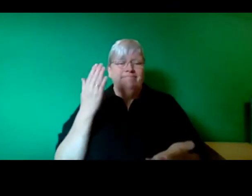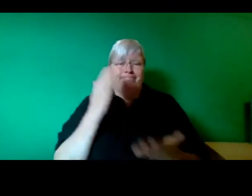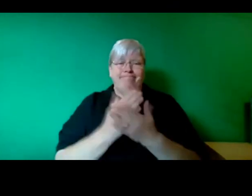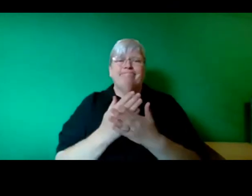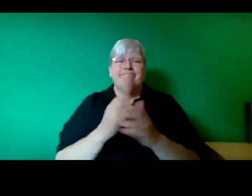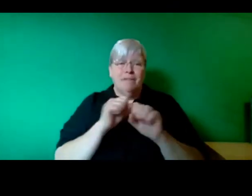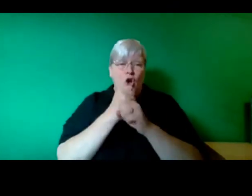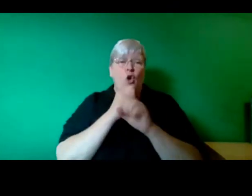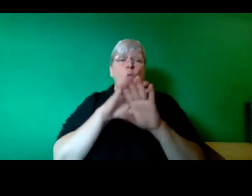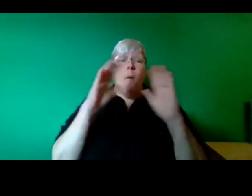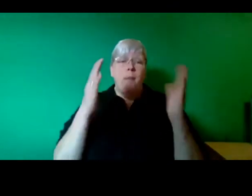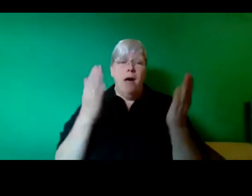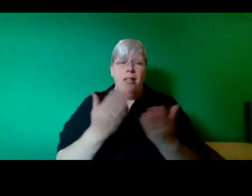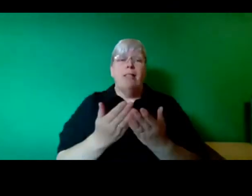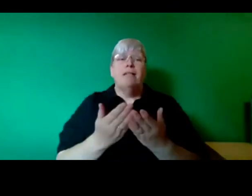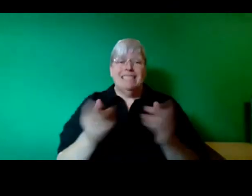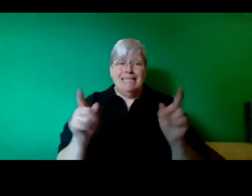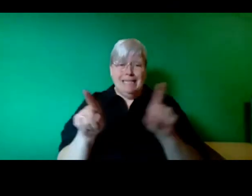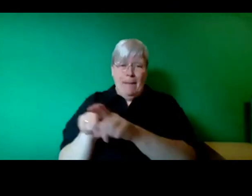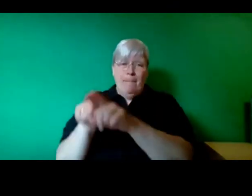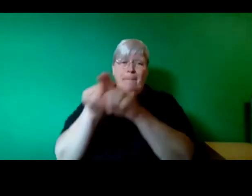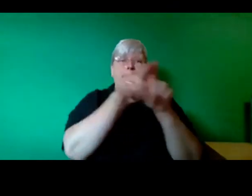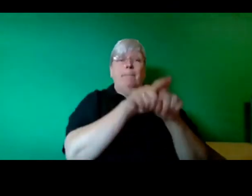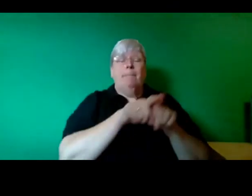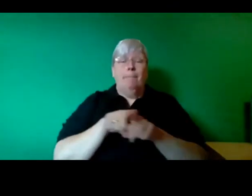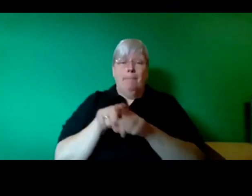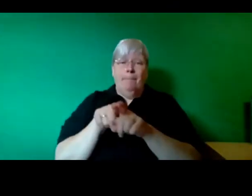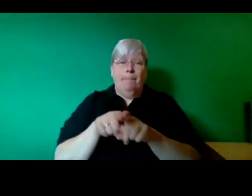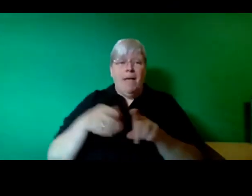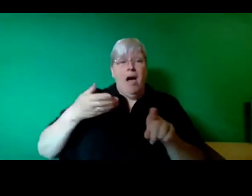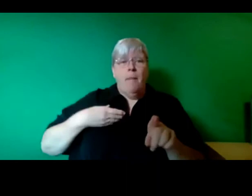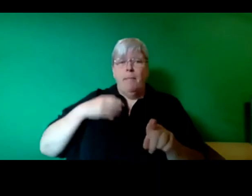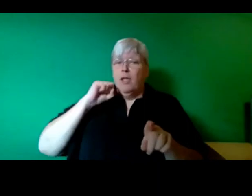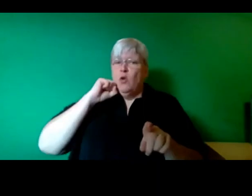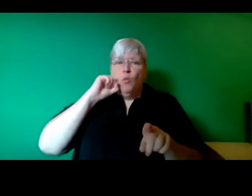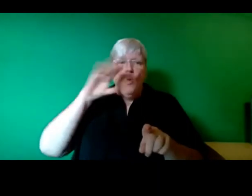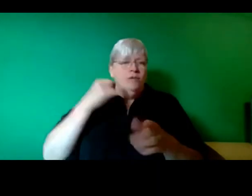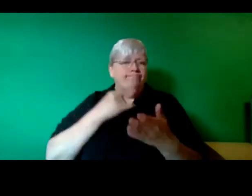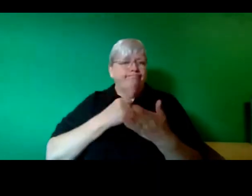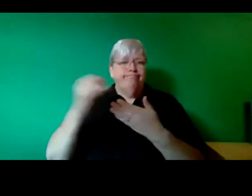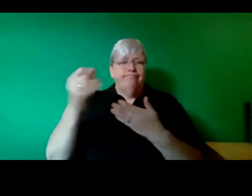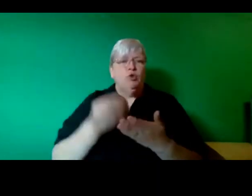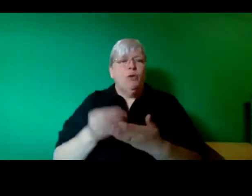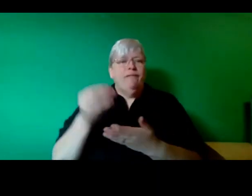Companies will not invest unless they have guaranteed profits and they will do a race